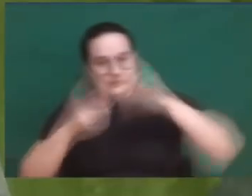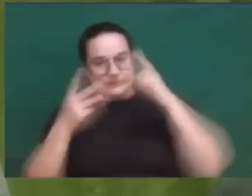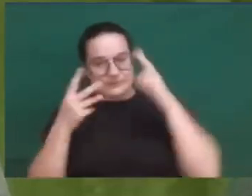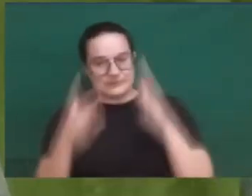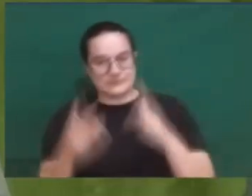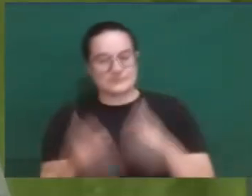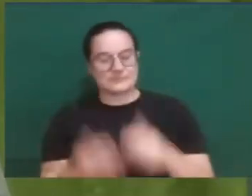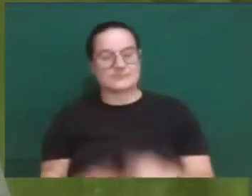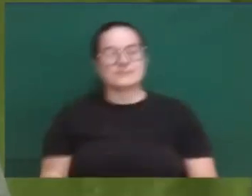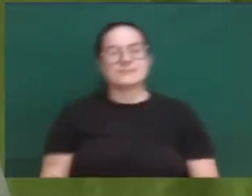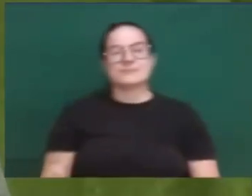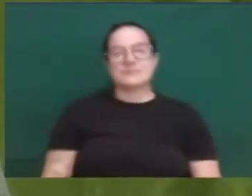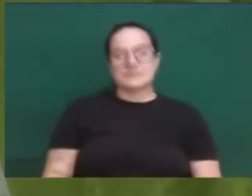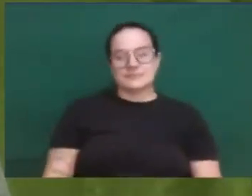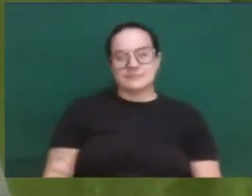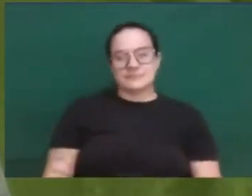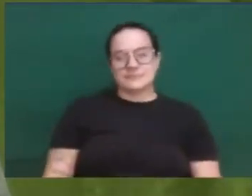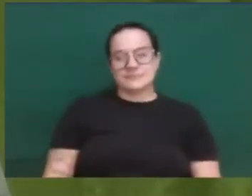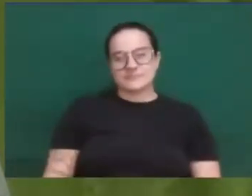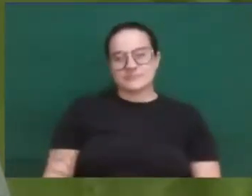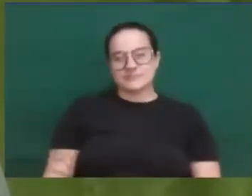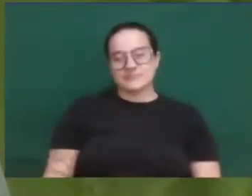So, there, in that extraordinary region,